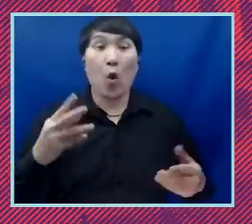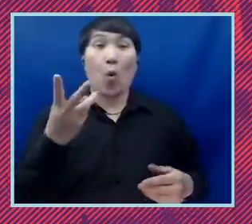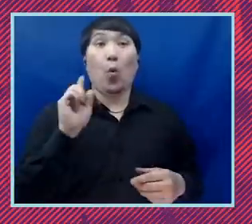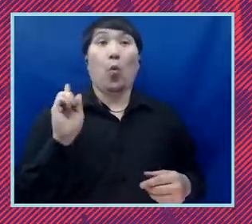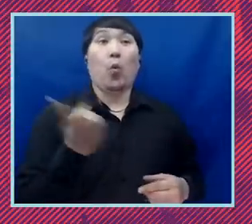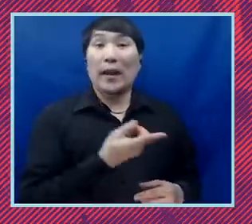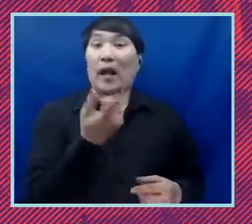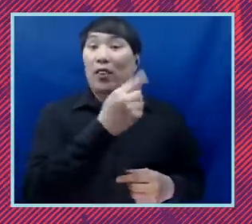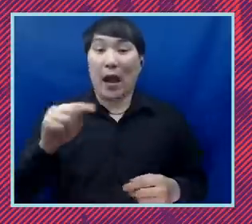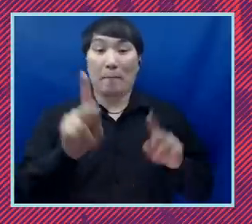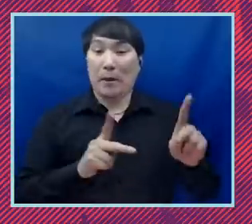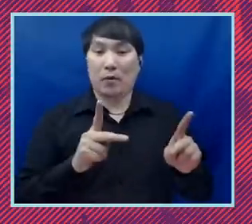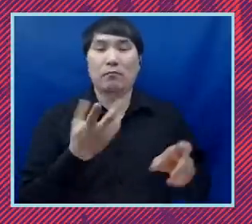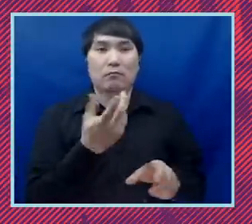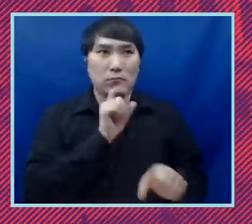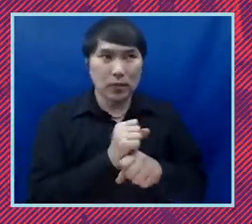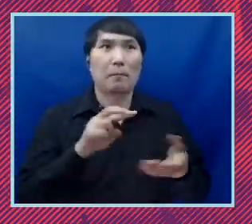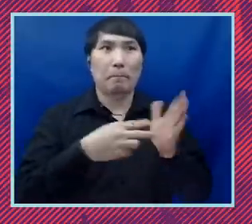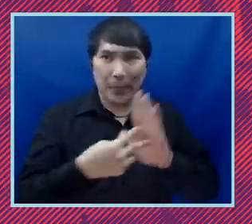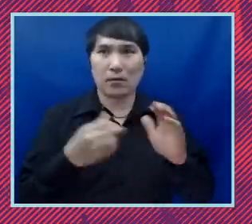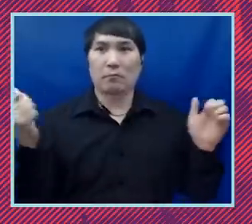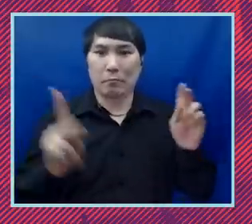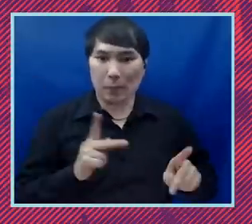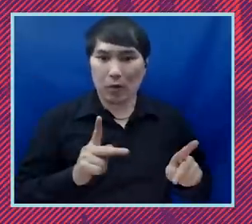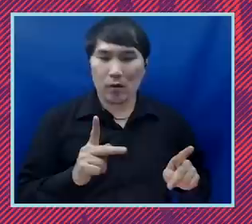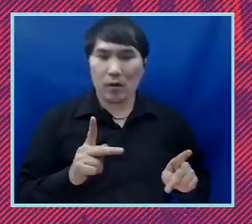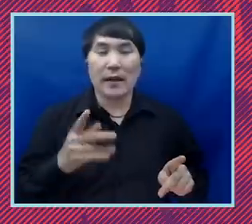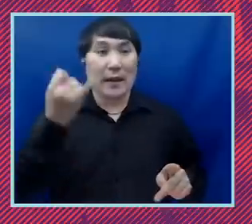about equality, if we are serious about making sure that We The People means everyone, racial